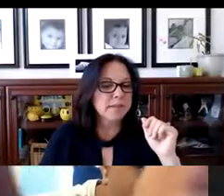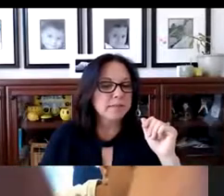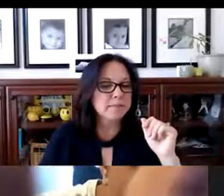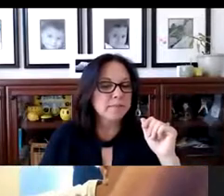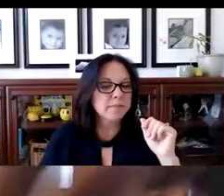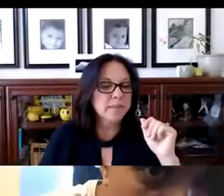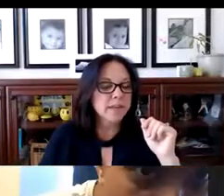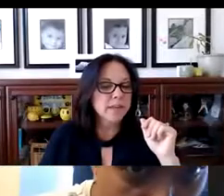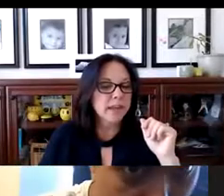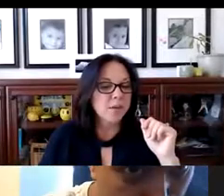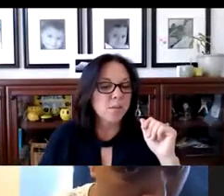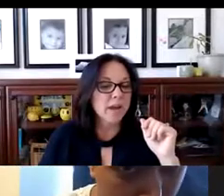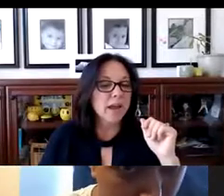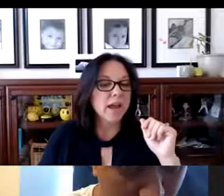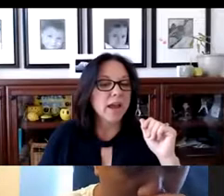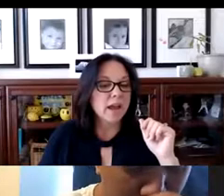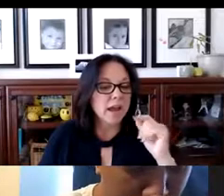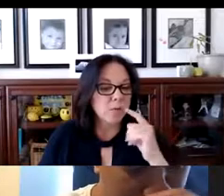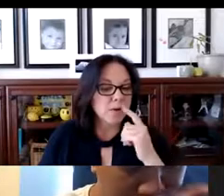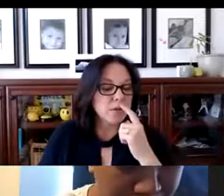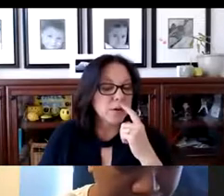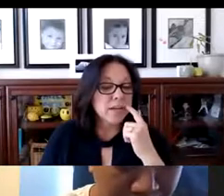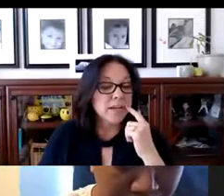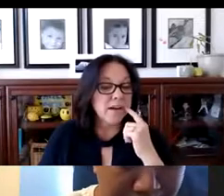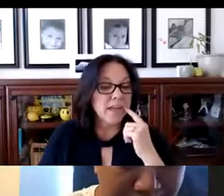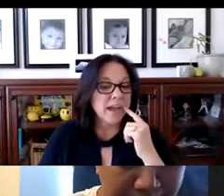Chanel: Oh, live transcript. Okay. Terry: And when you click on that,